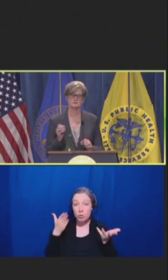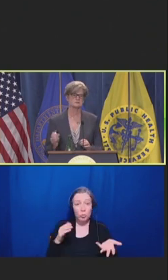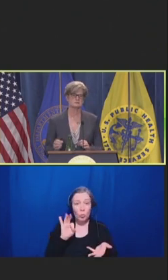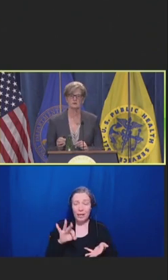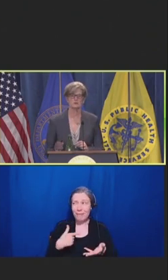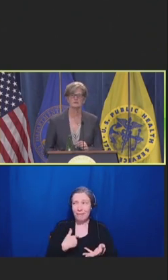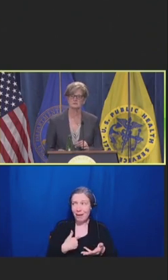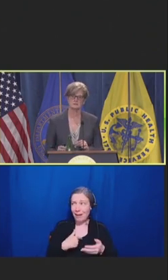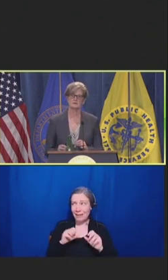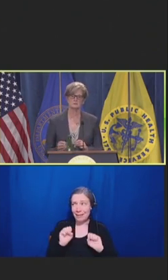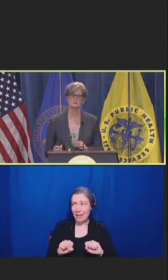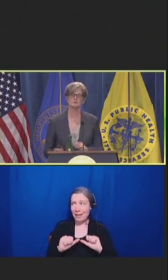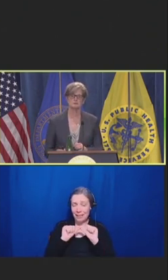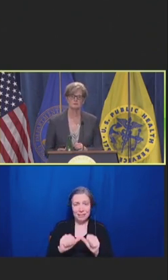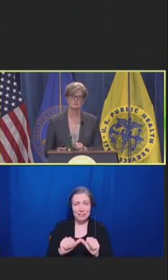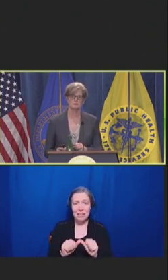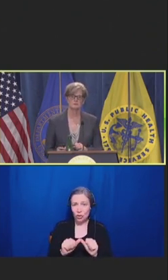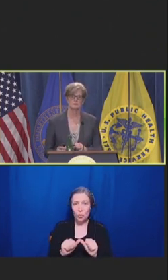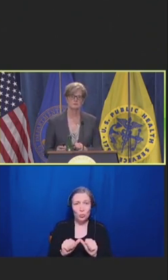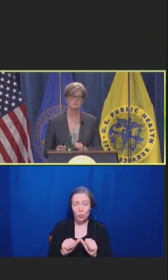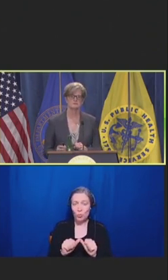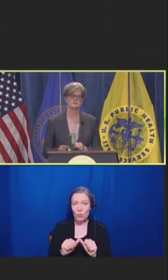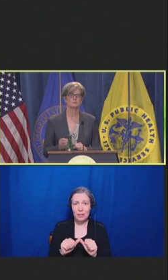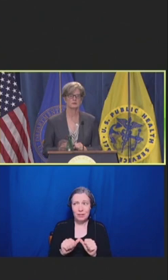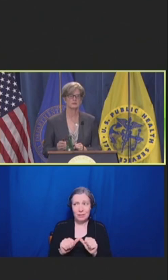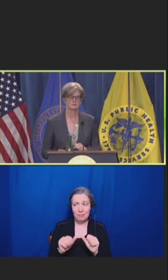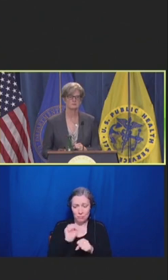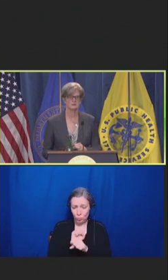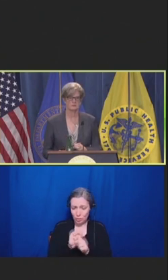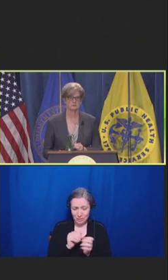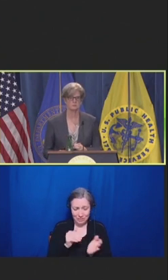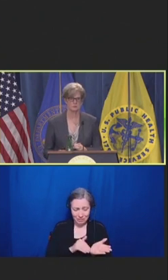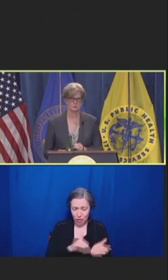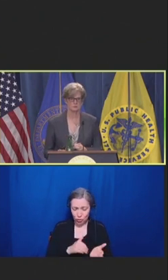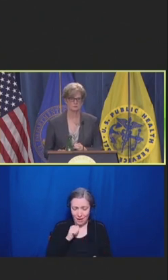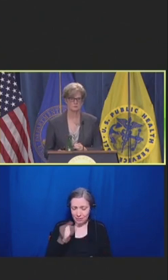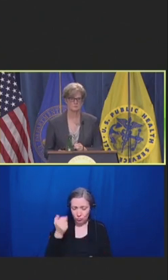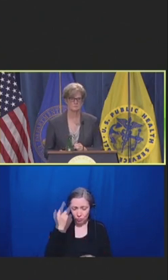This is not what I signed up to do. It's not what I thought I was signing up for.